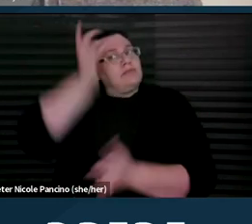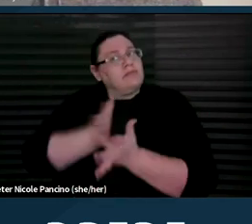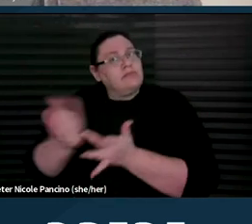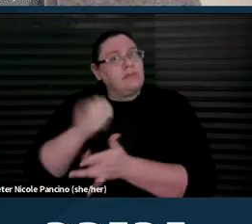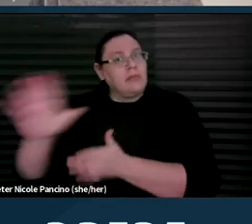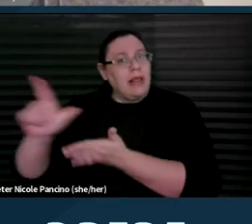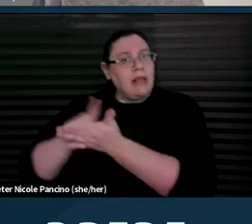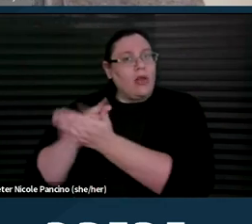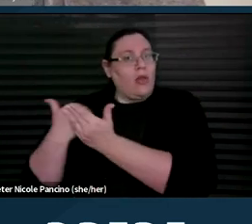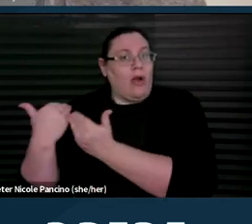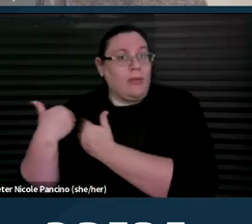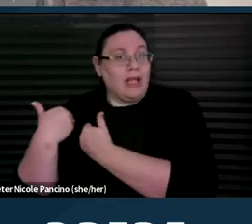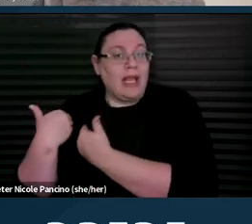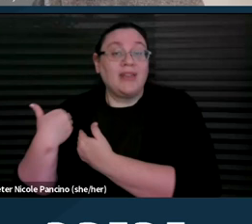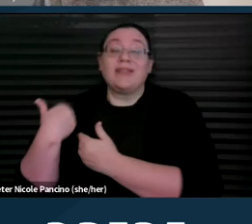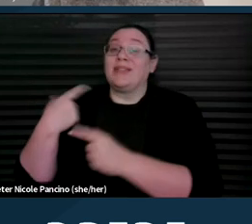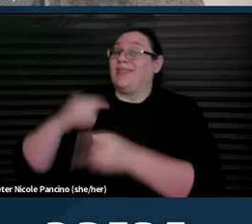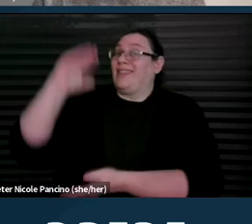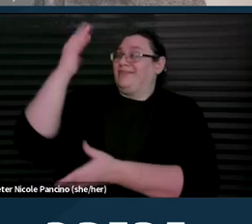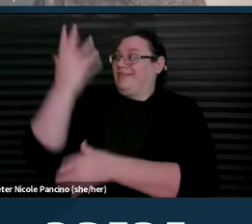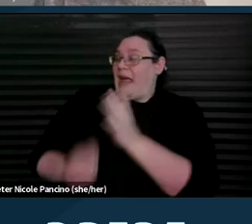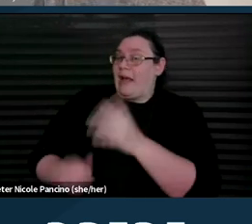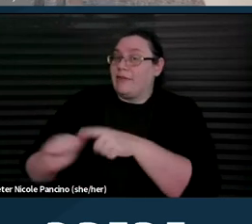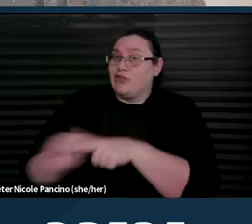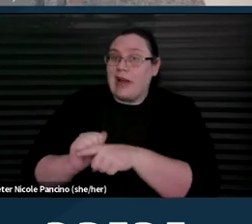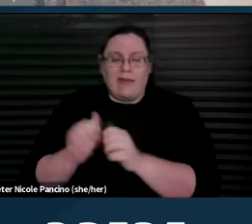and lack of training on caring for disabled patients.